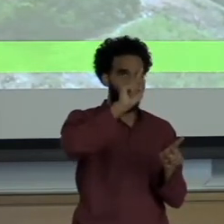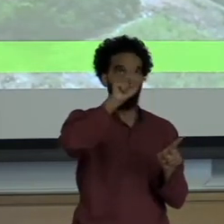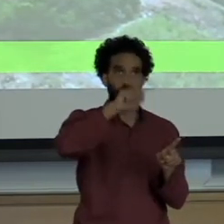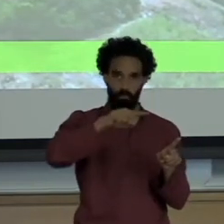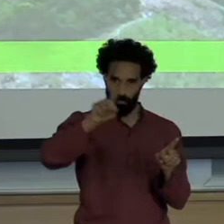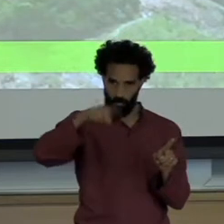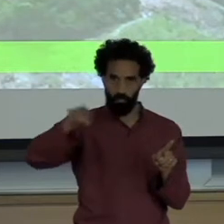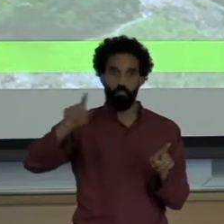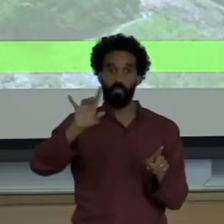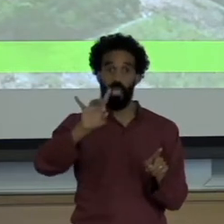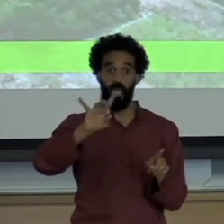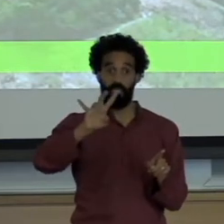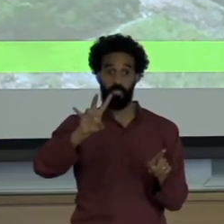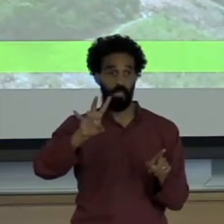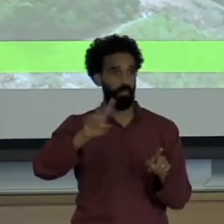Potentially could also fail.